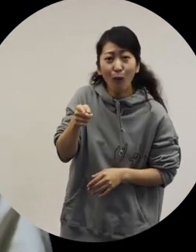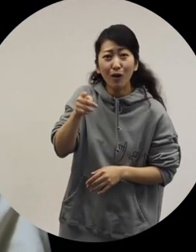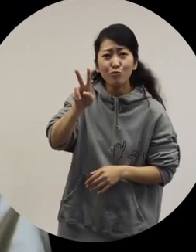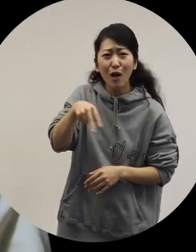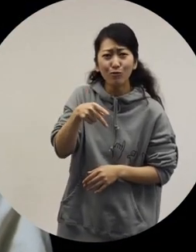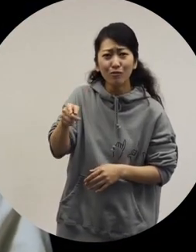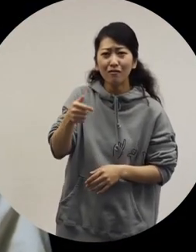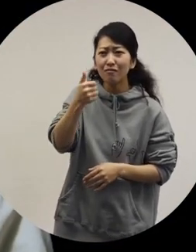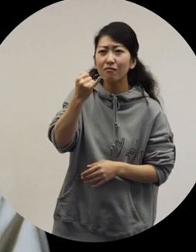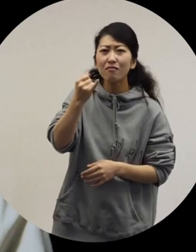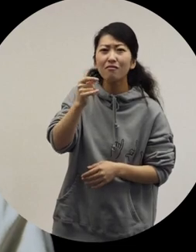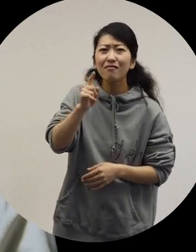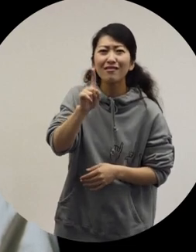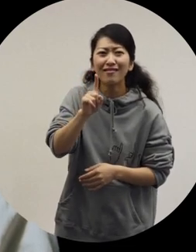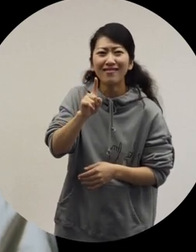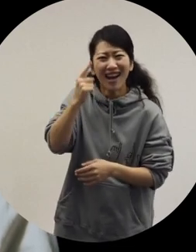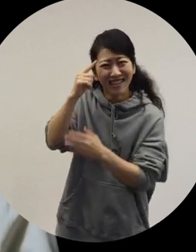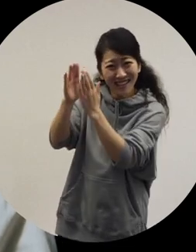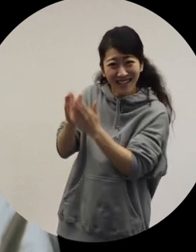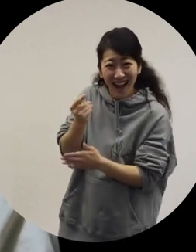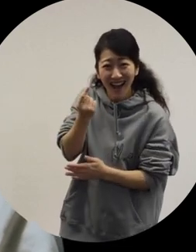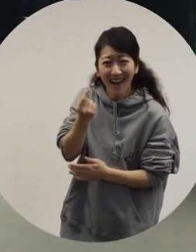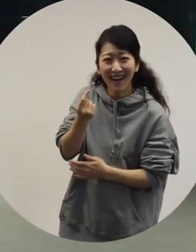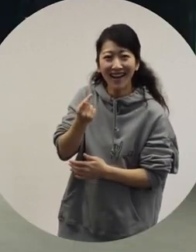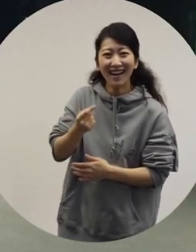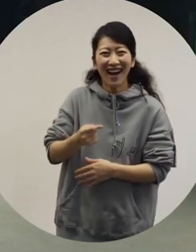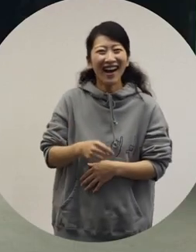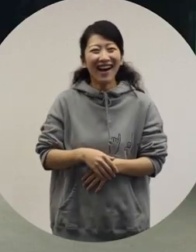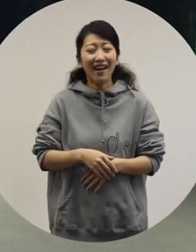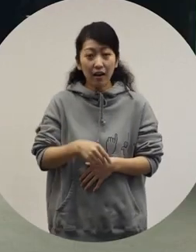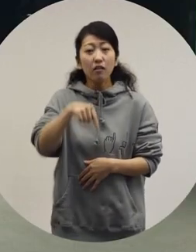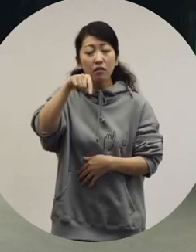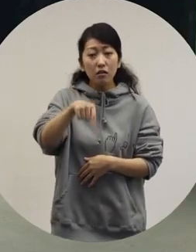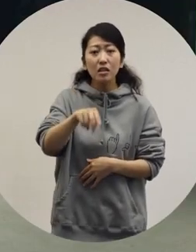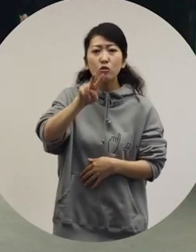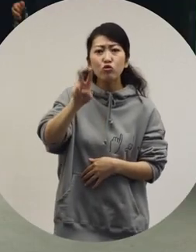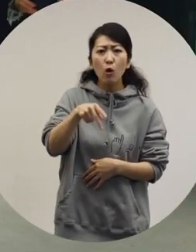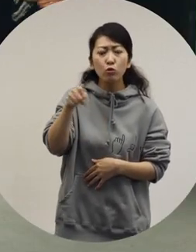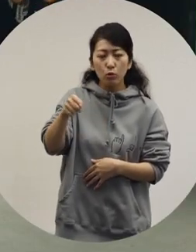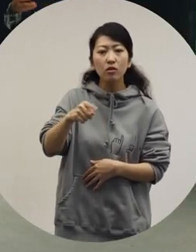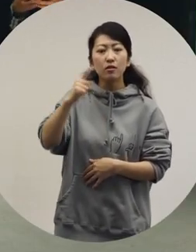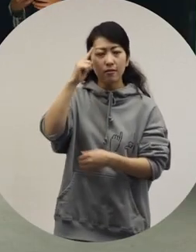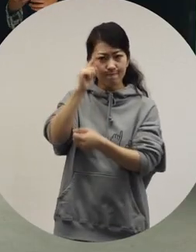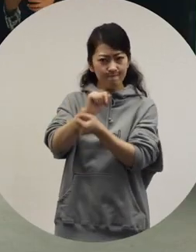you have been dressed in a genderless way. Is this a kind of commitment you've made